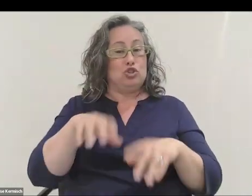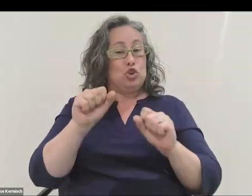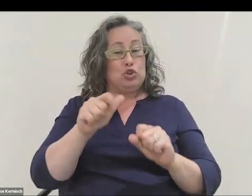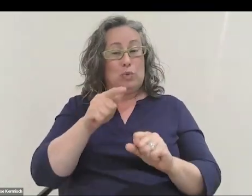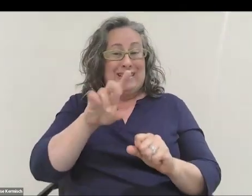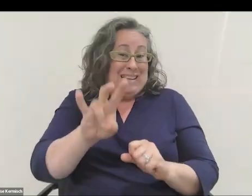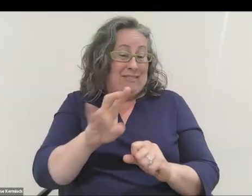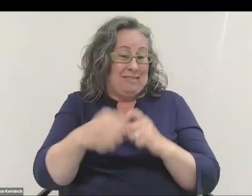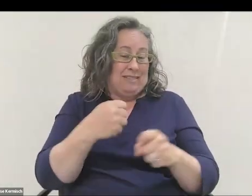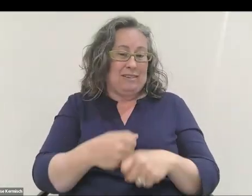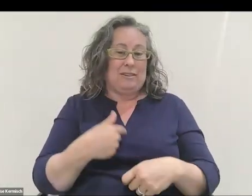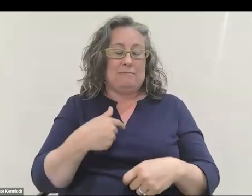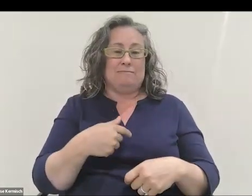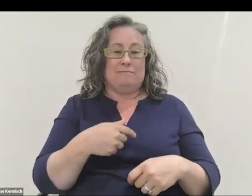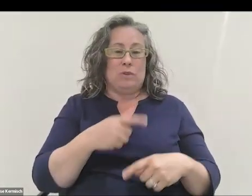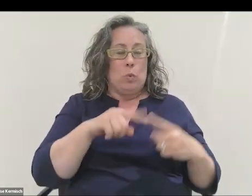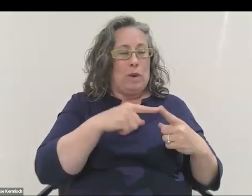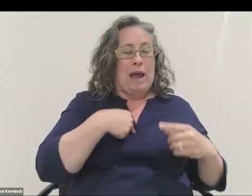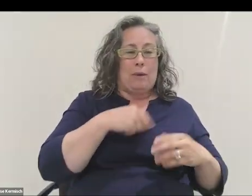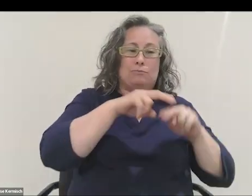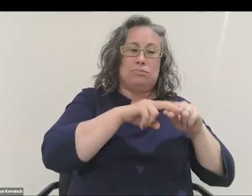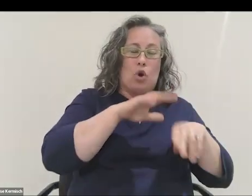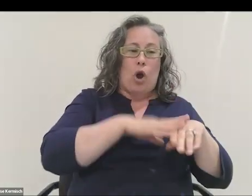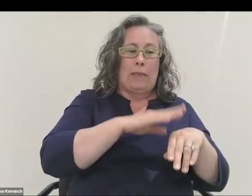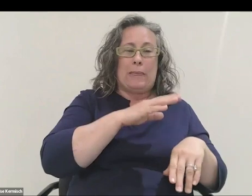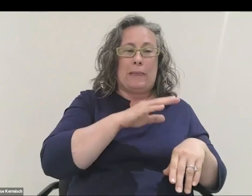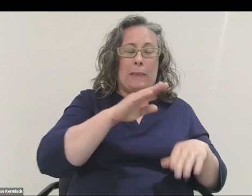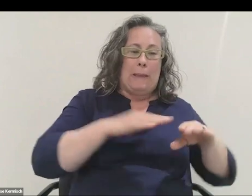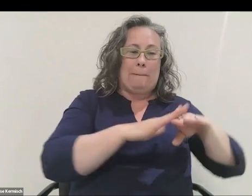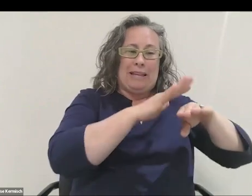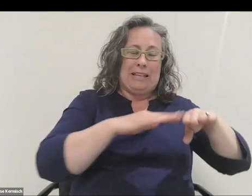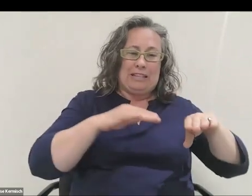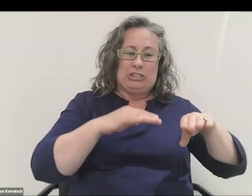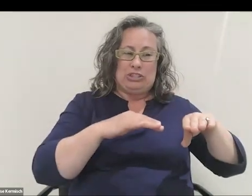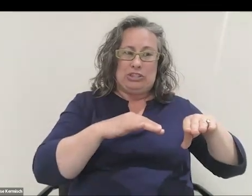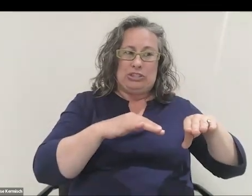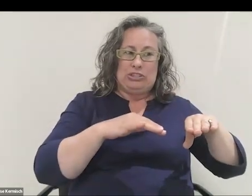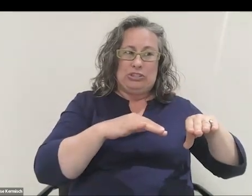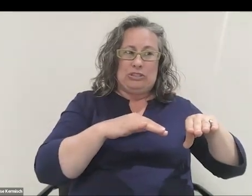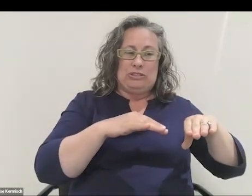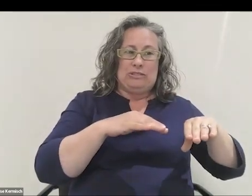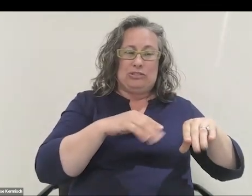I didn't know when I was sitting on this beach in Hawaii, hiding out from COVID that I was going to get a call. It just happened.